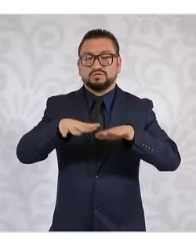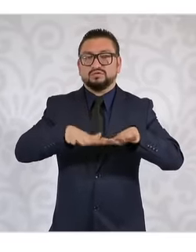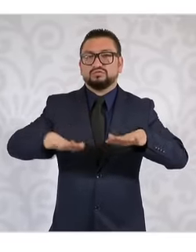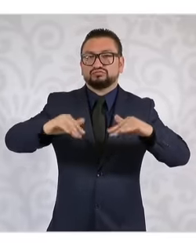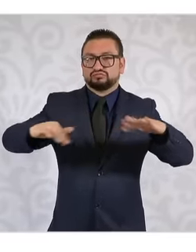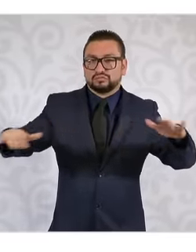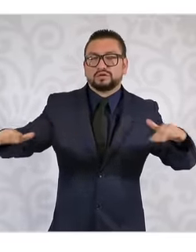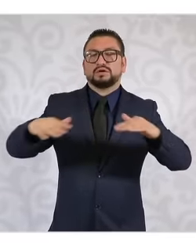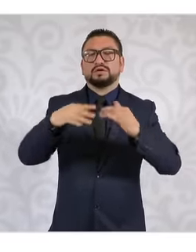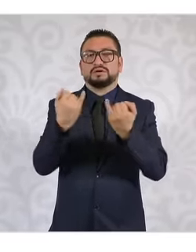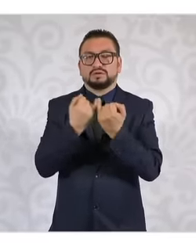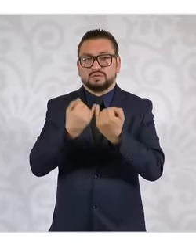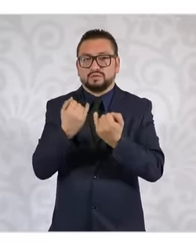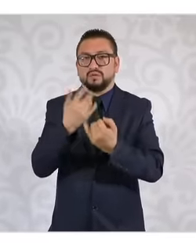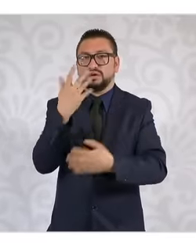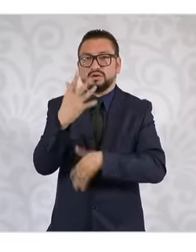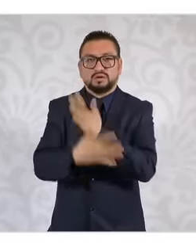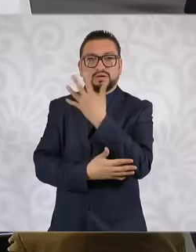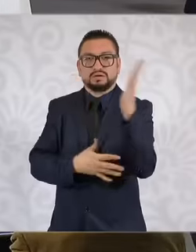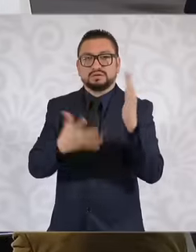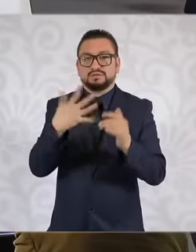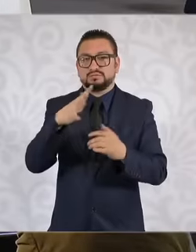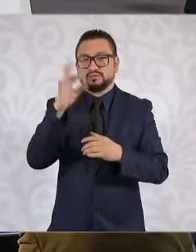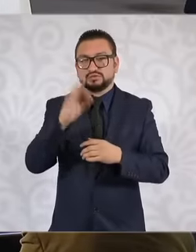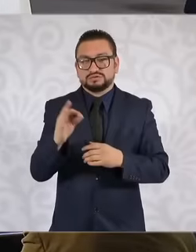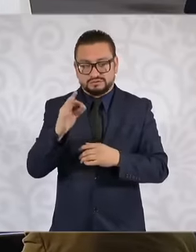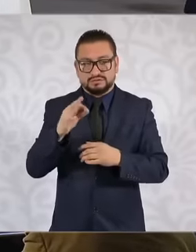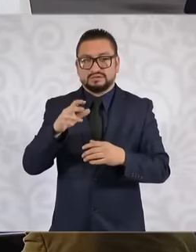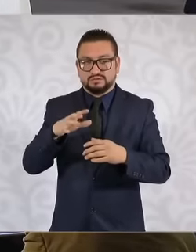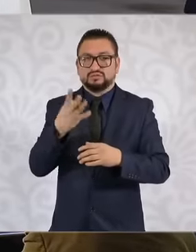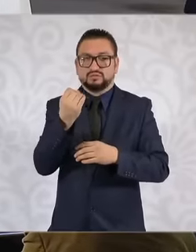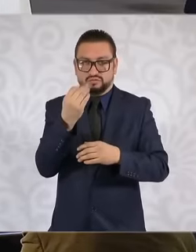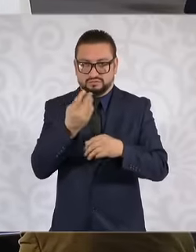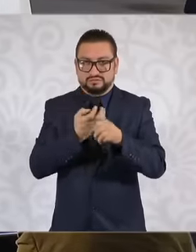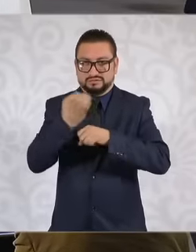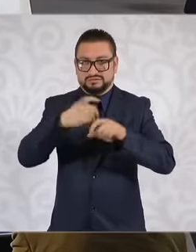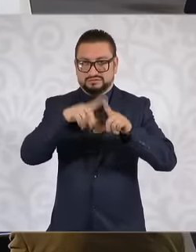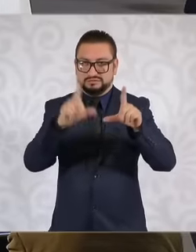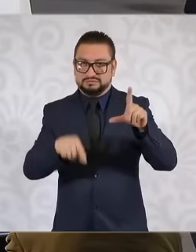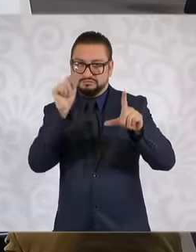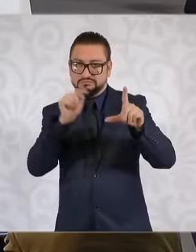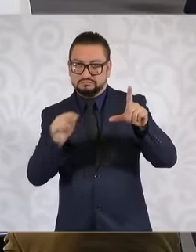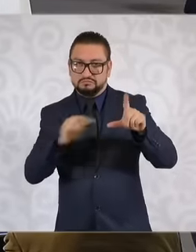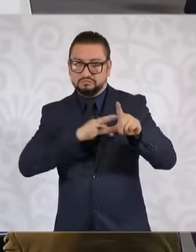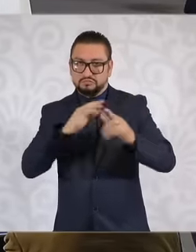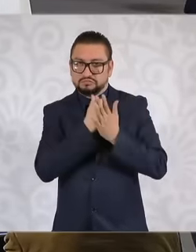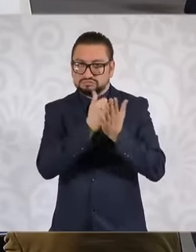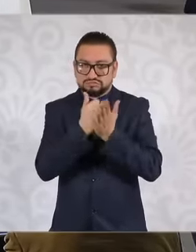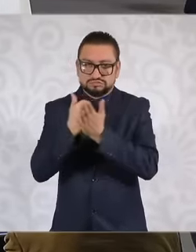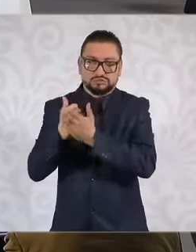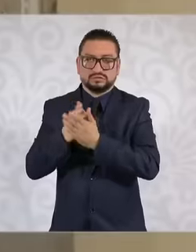10% of the forests and jungles in nine states of the republic. And of course our great aquarium